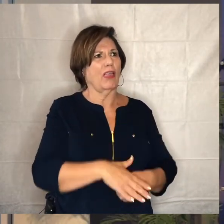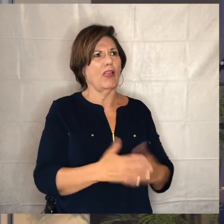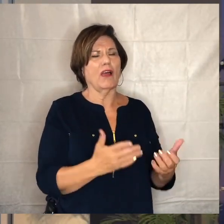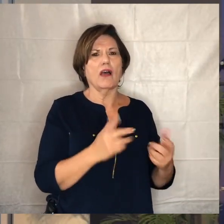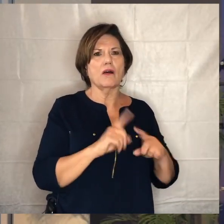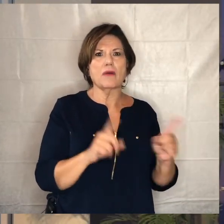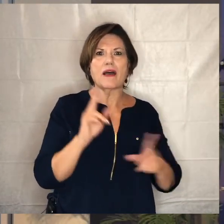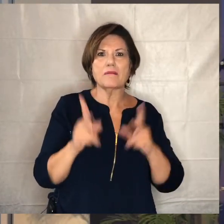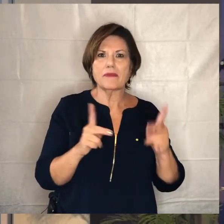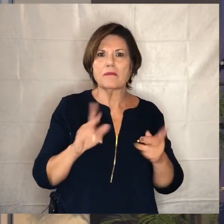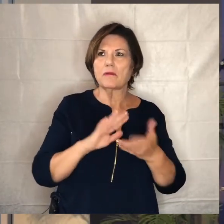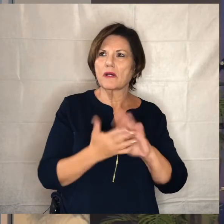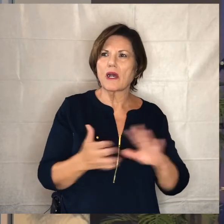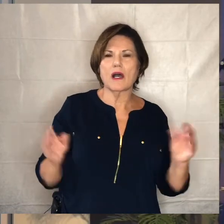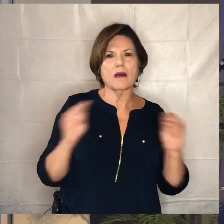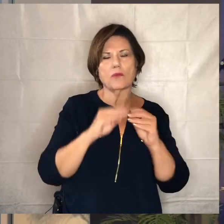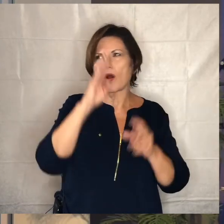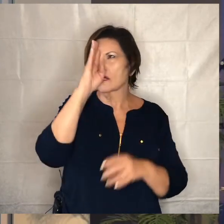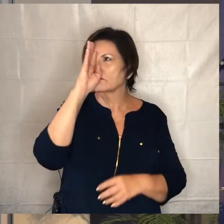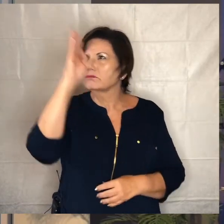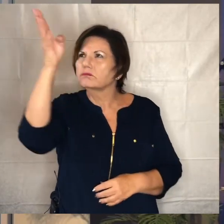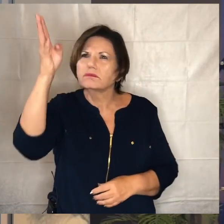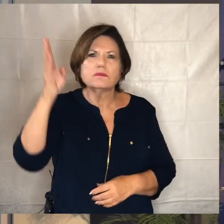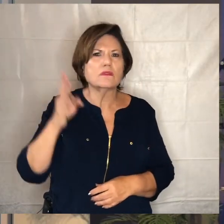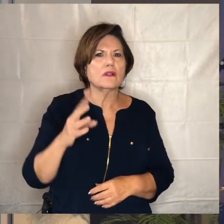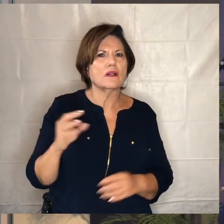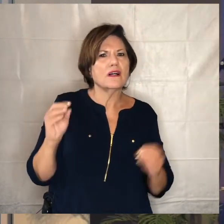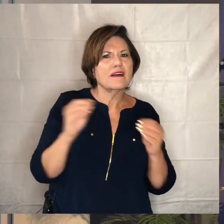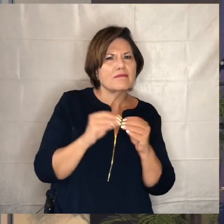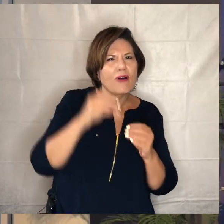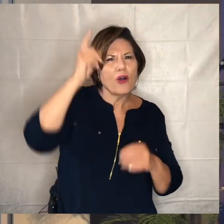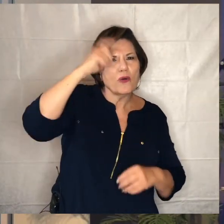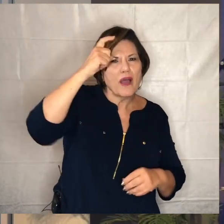people become more innovative people become more shrewd in the way that we